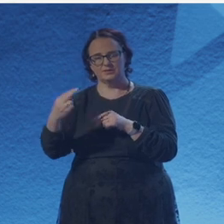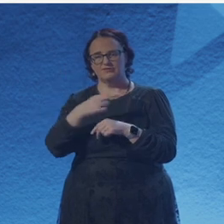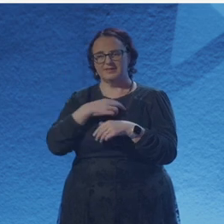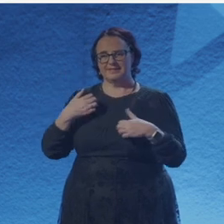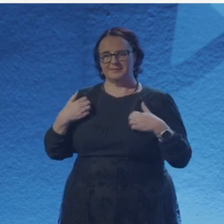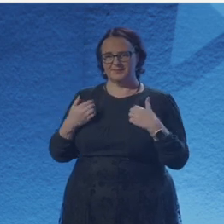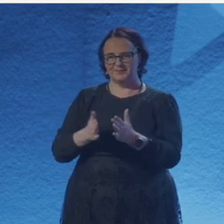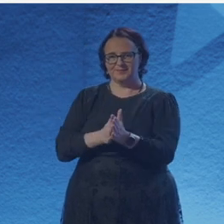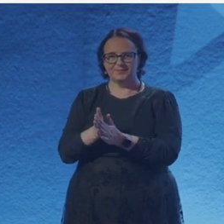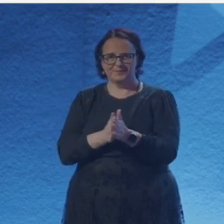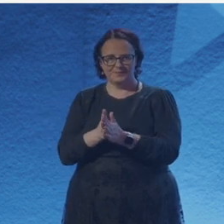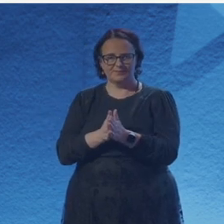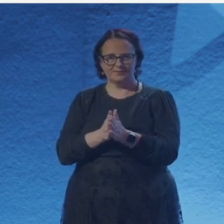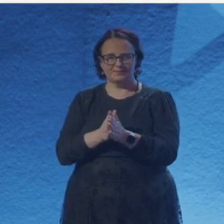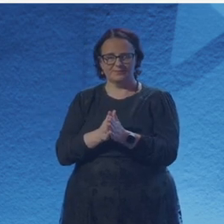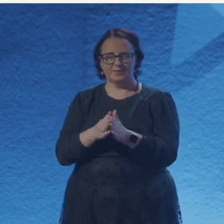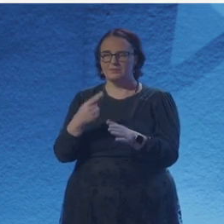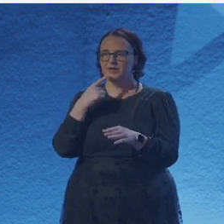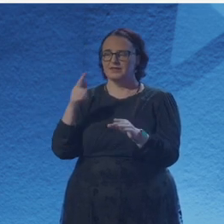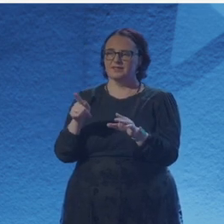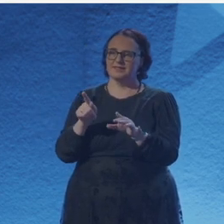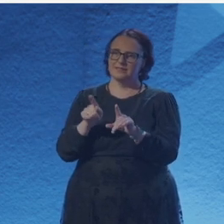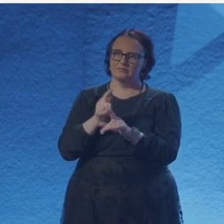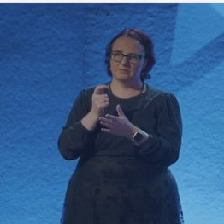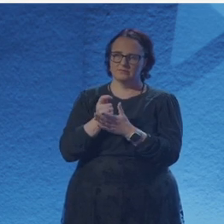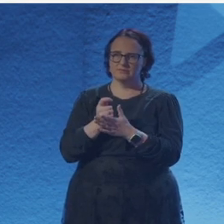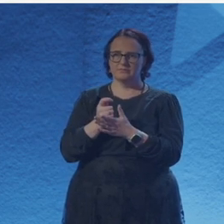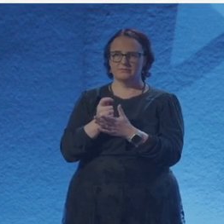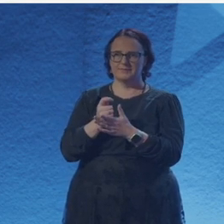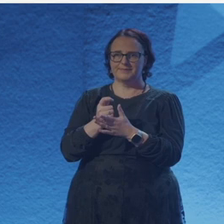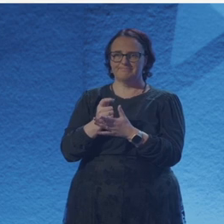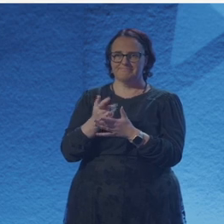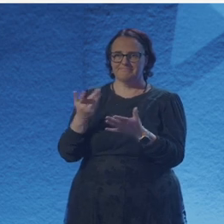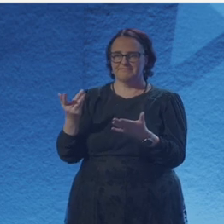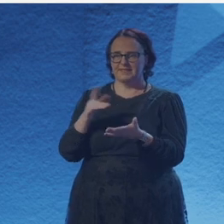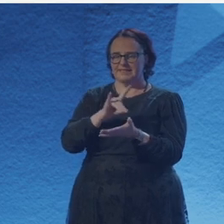exciting are often things that inspire you to want to write something. And I think a lot of science,